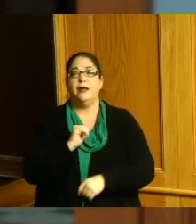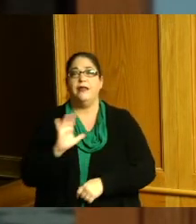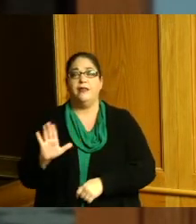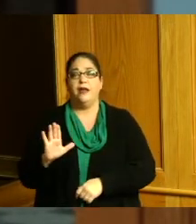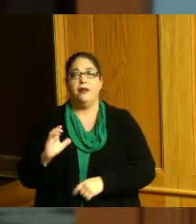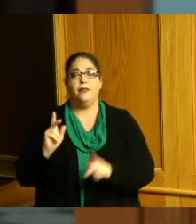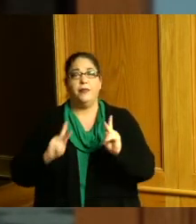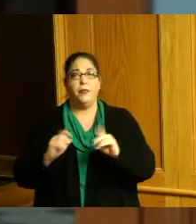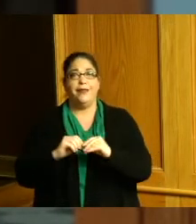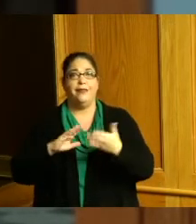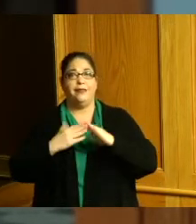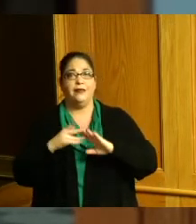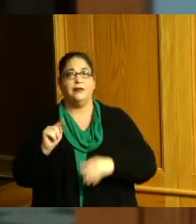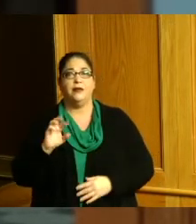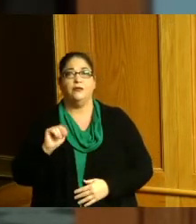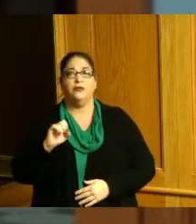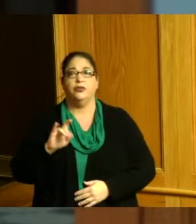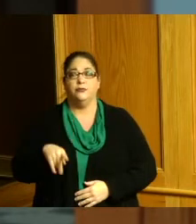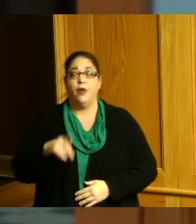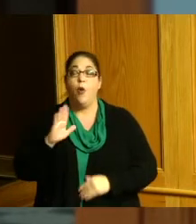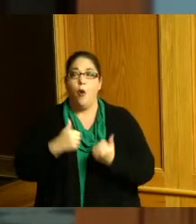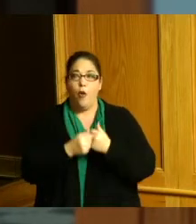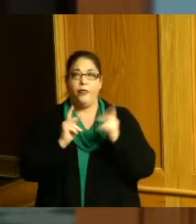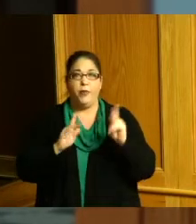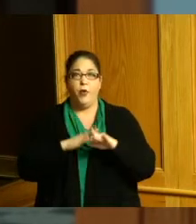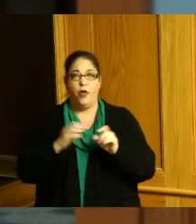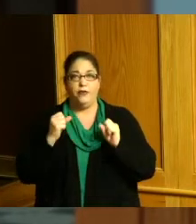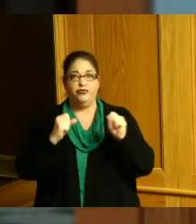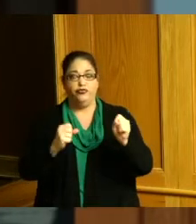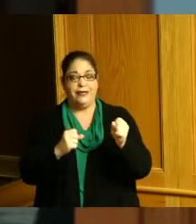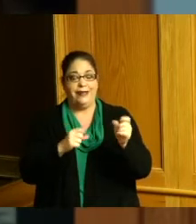all the property owners on this street petitioned to change the name